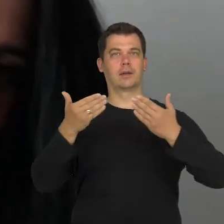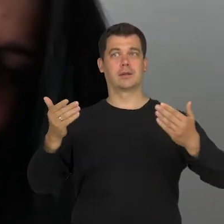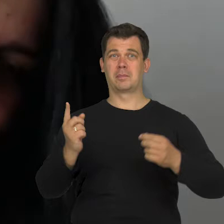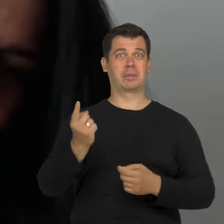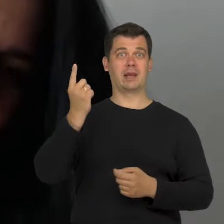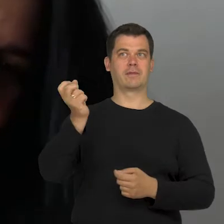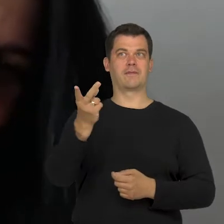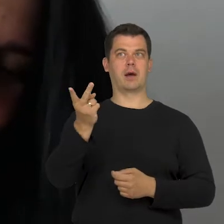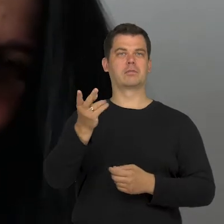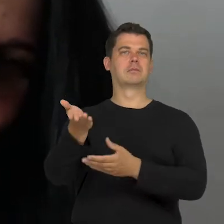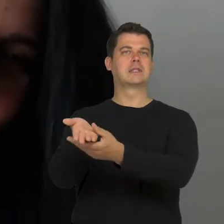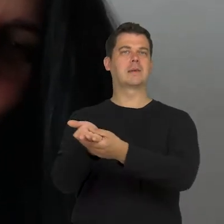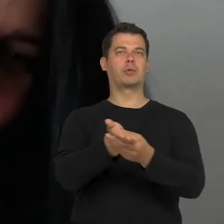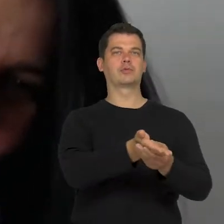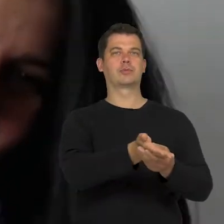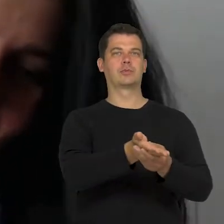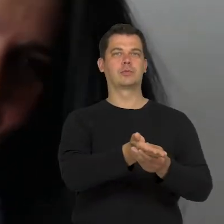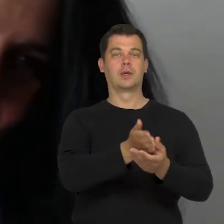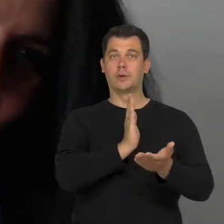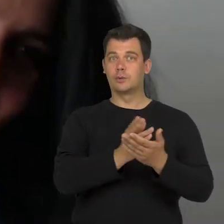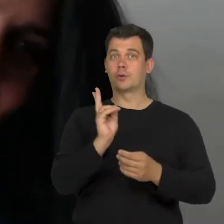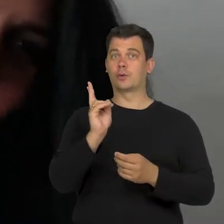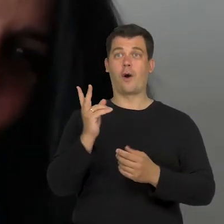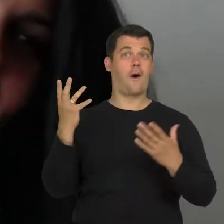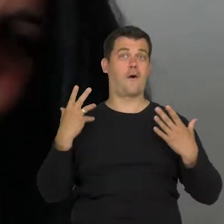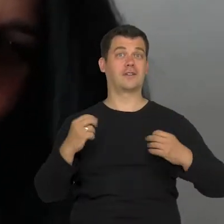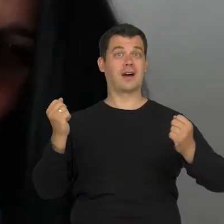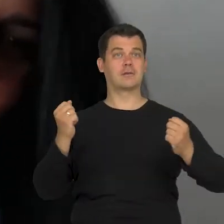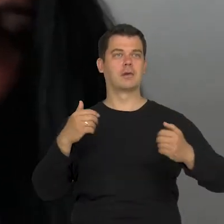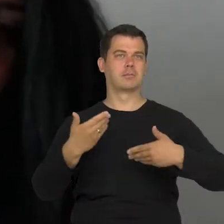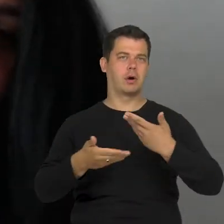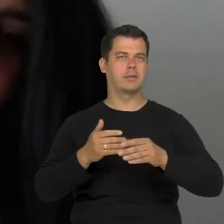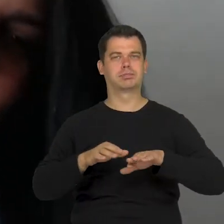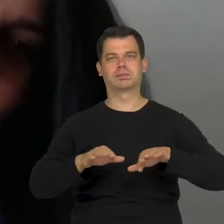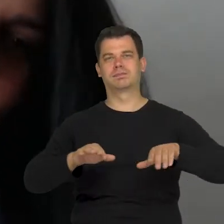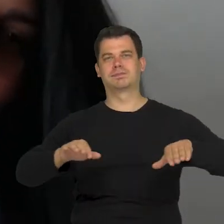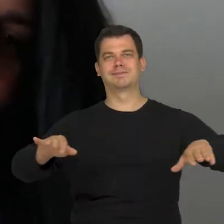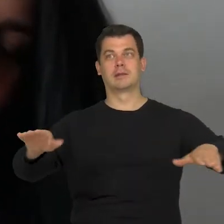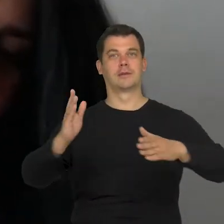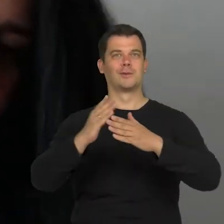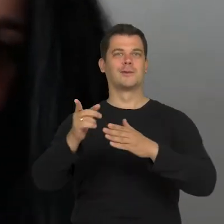And, as always, if someone bravely takes the first step the rest follows. So suddenly, at one point